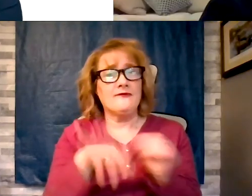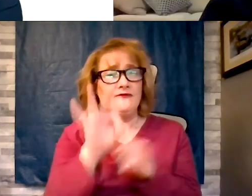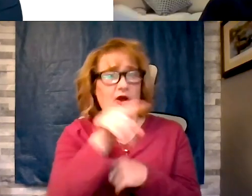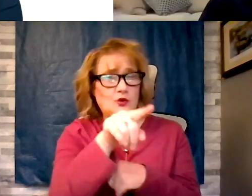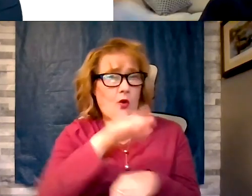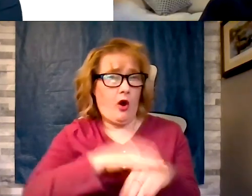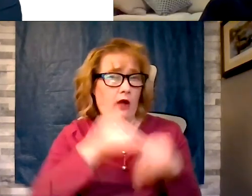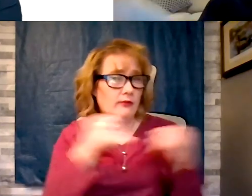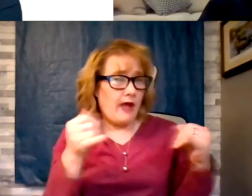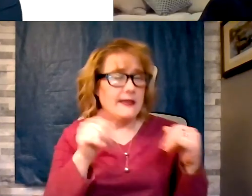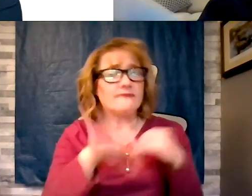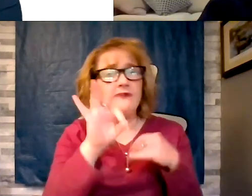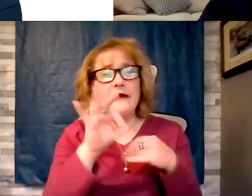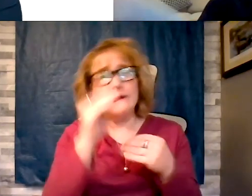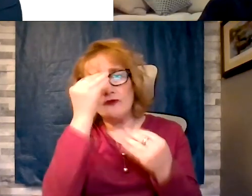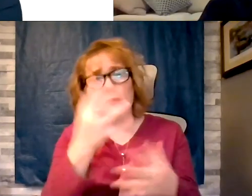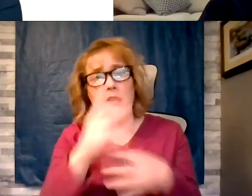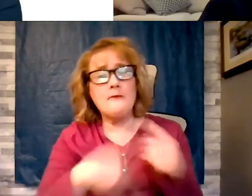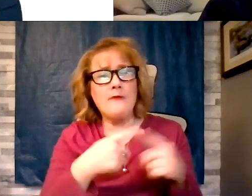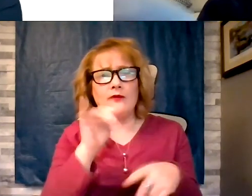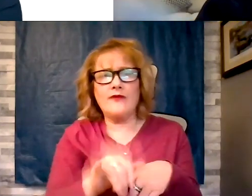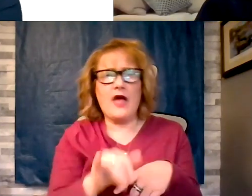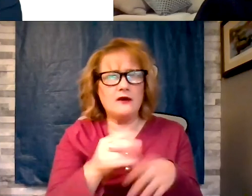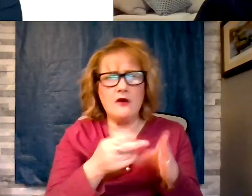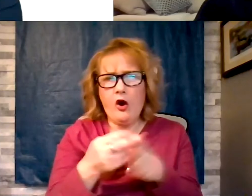diet also online. After this